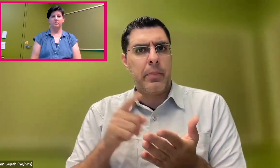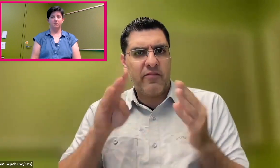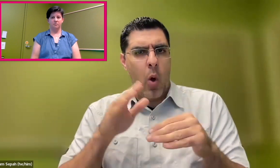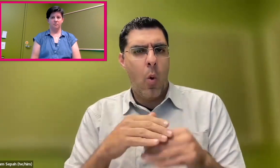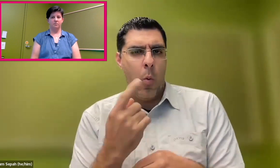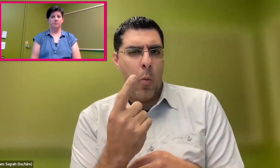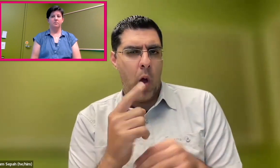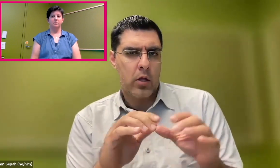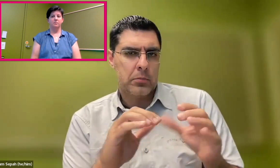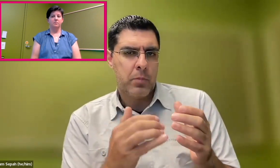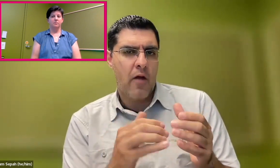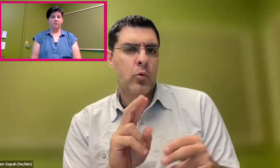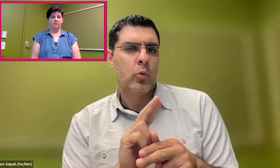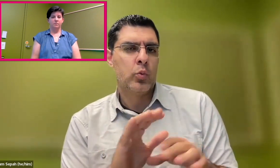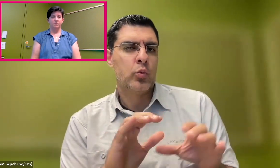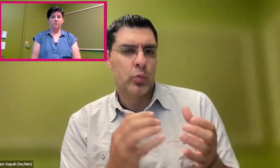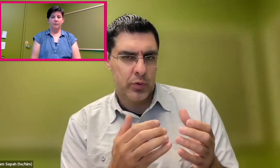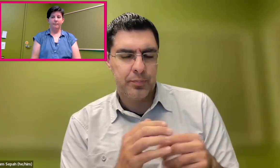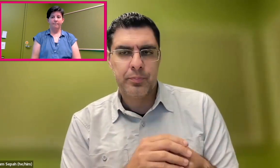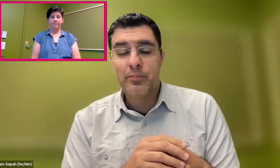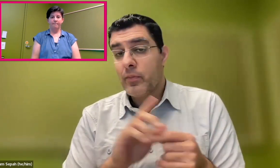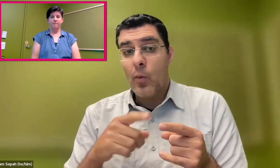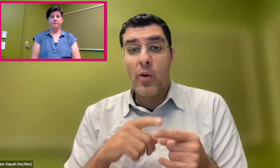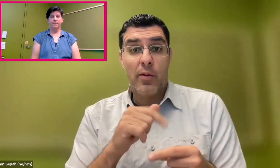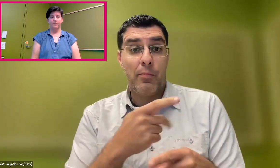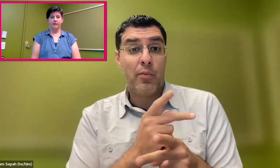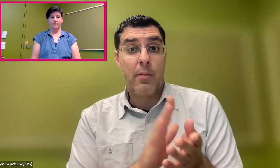funds and resources happy.